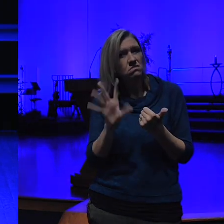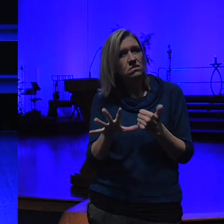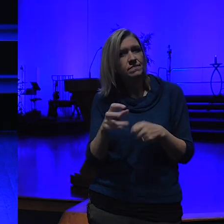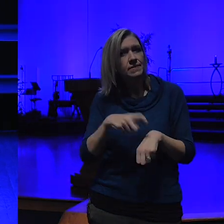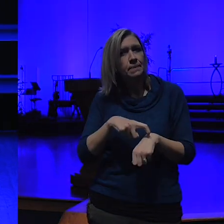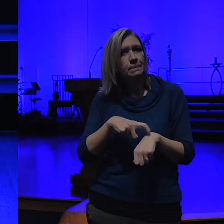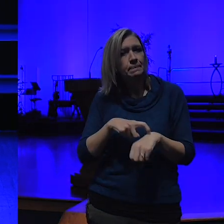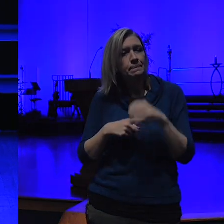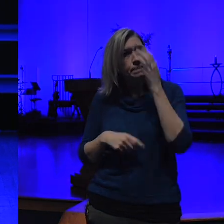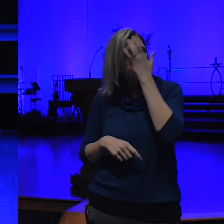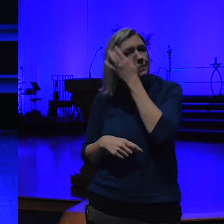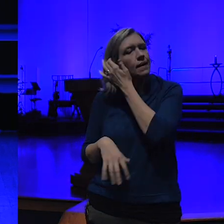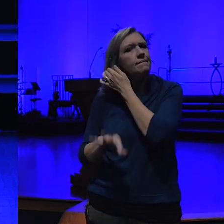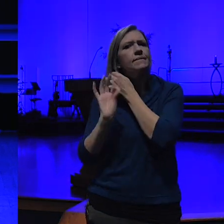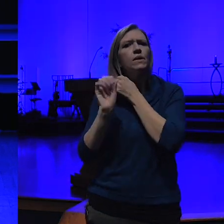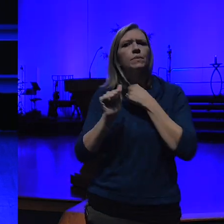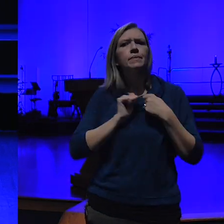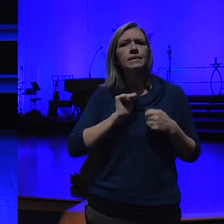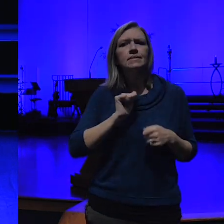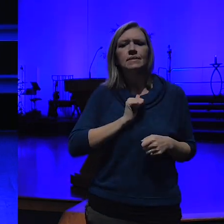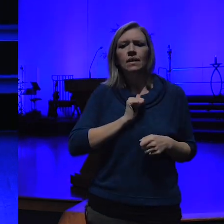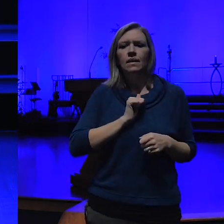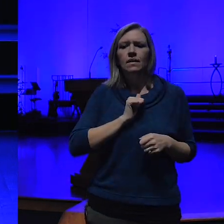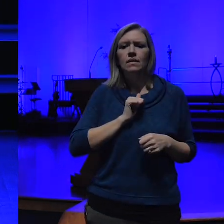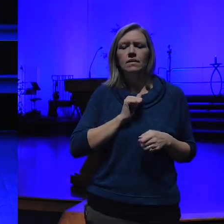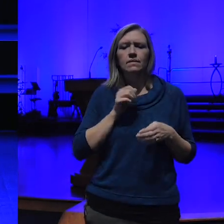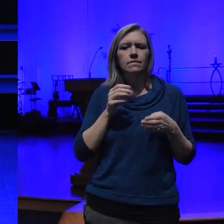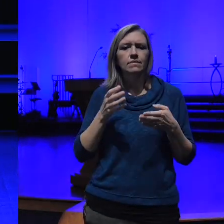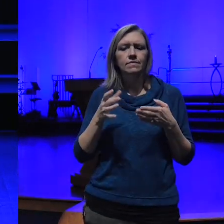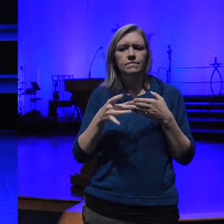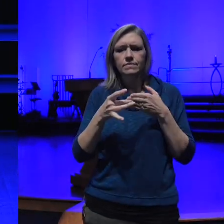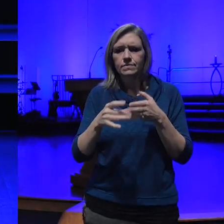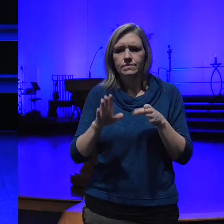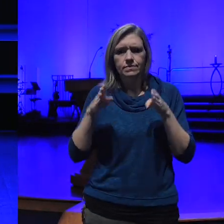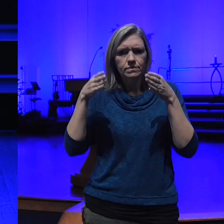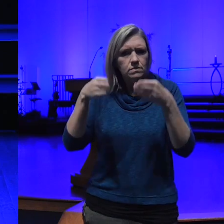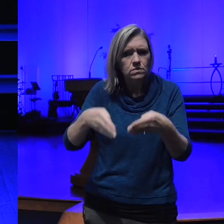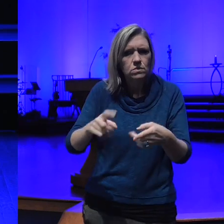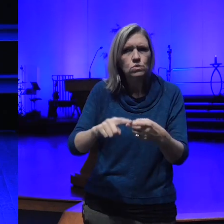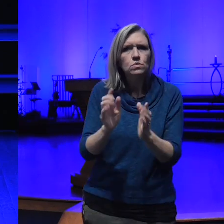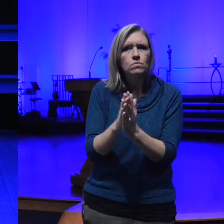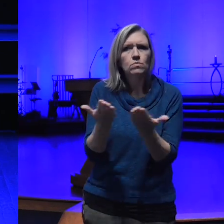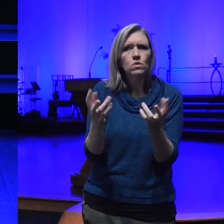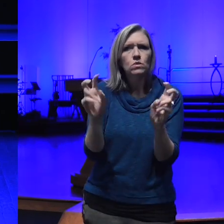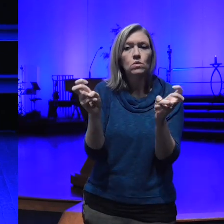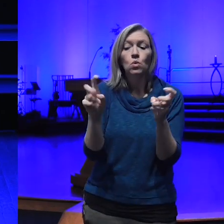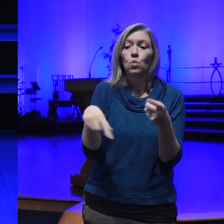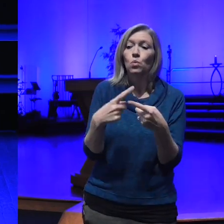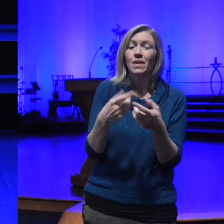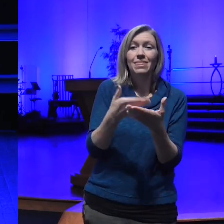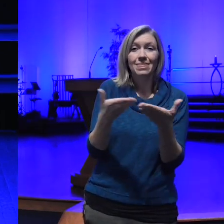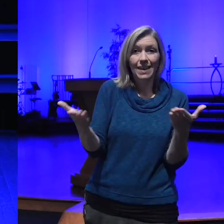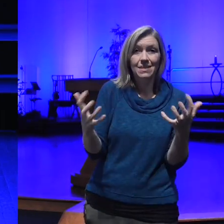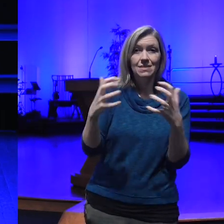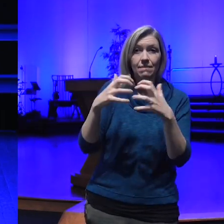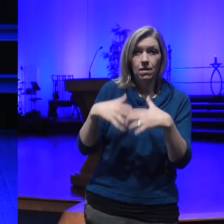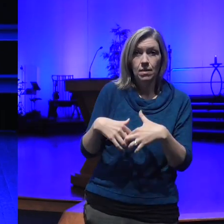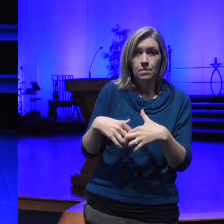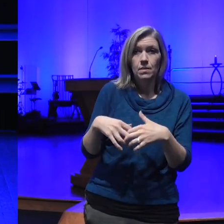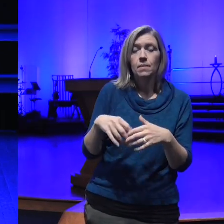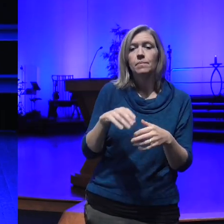gravitating towards a book called When Things Fall Apart by the great Buddhist nun pimin I think I